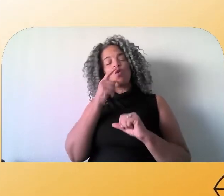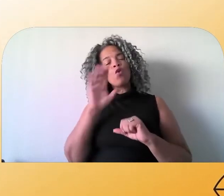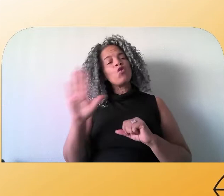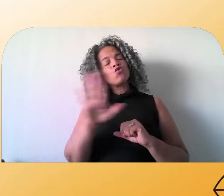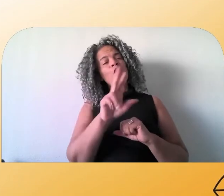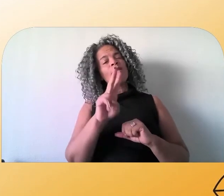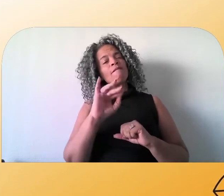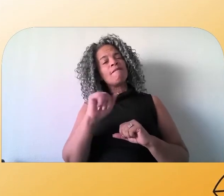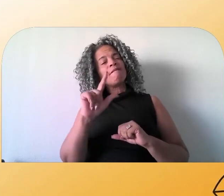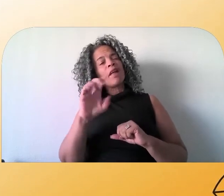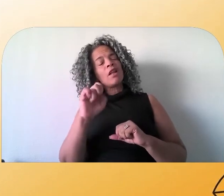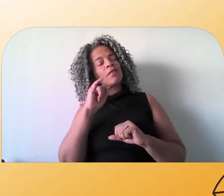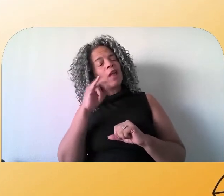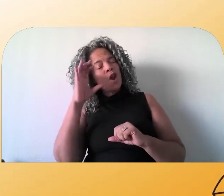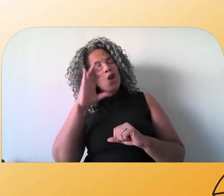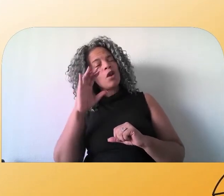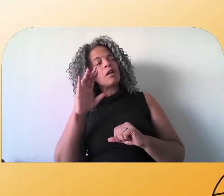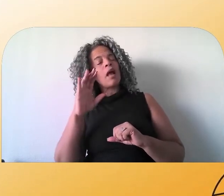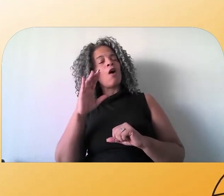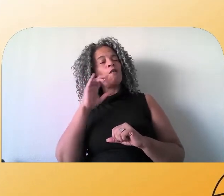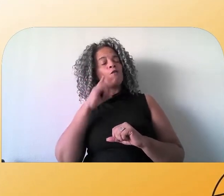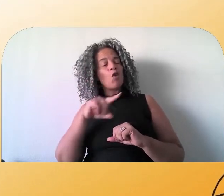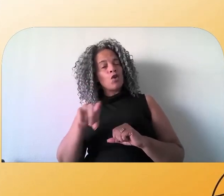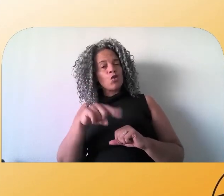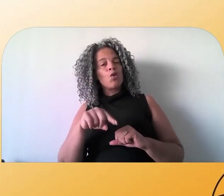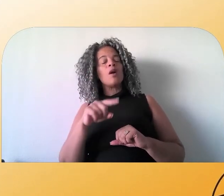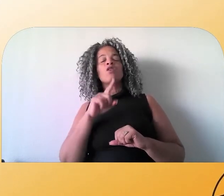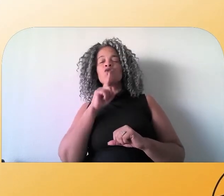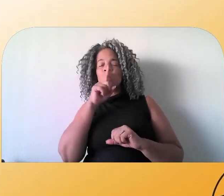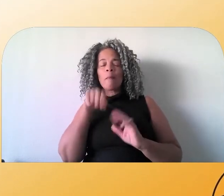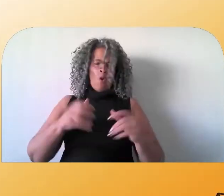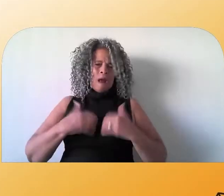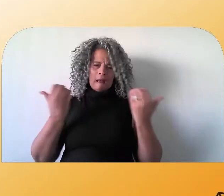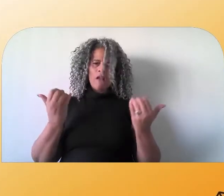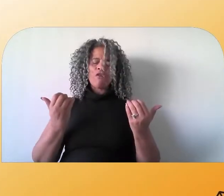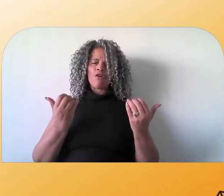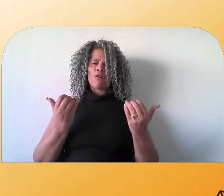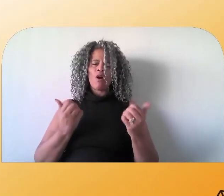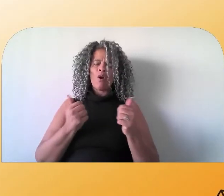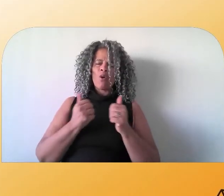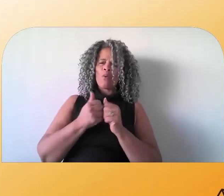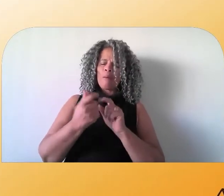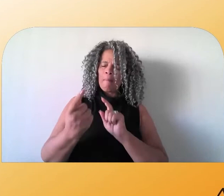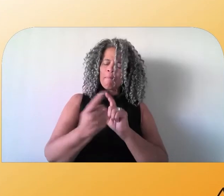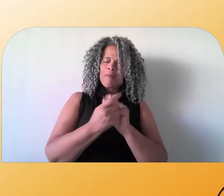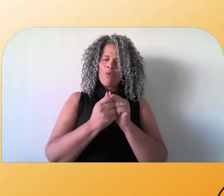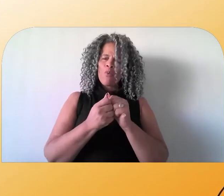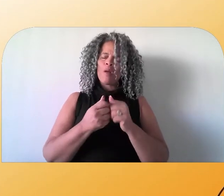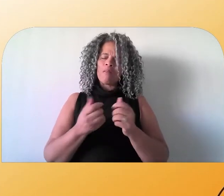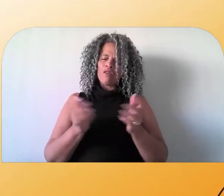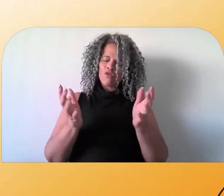So it's really about the deep dialogues that we have with one another. What are the times in your life where you felt safe?